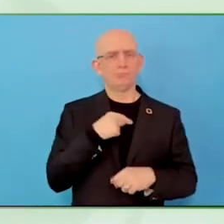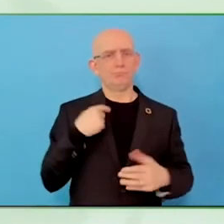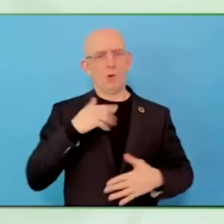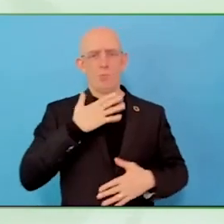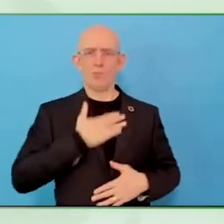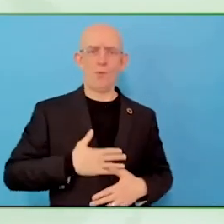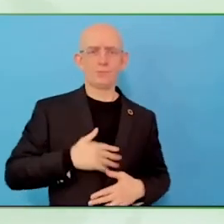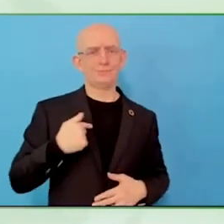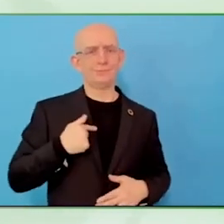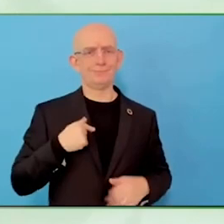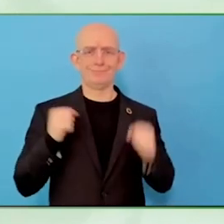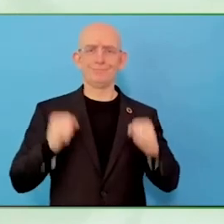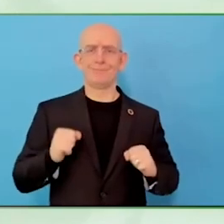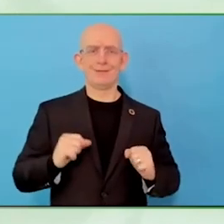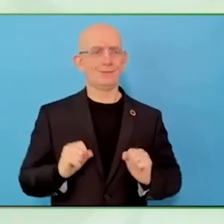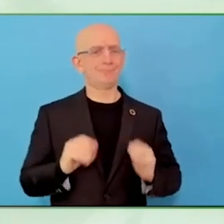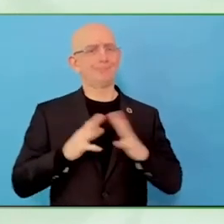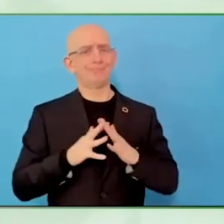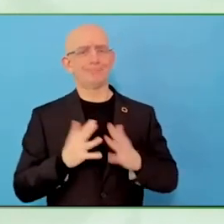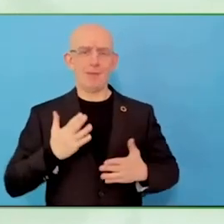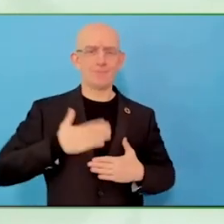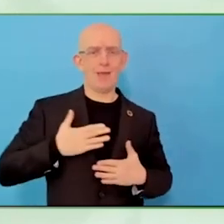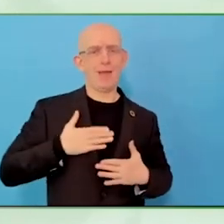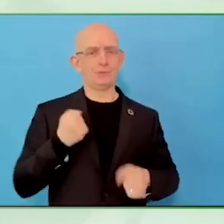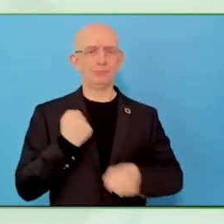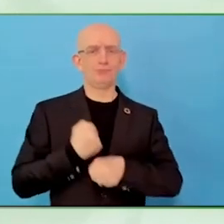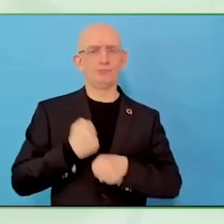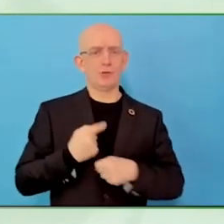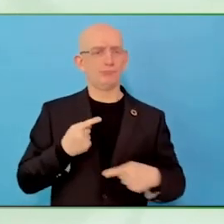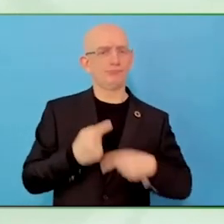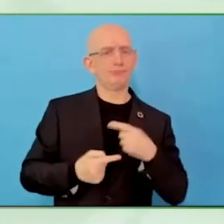When the case manager and coach meets with the person, without